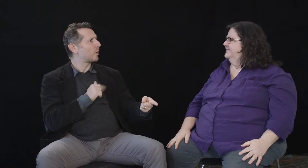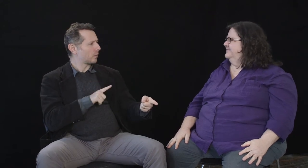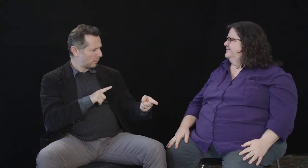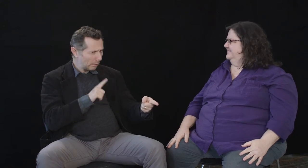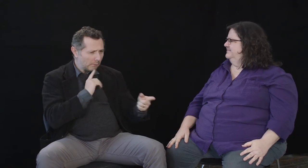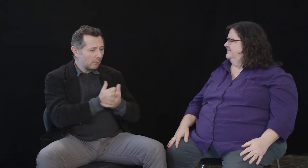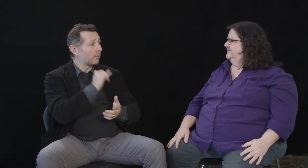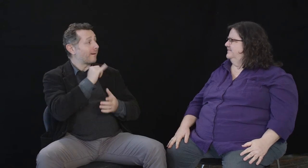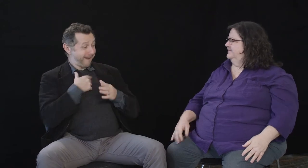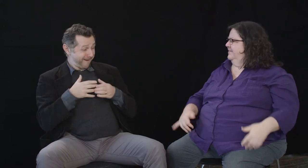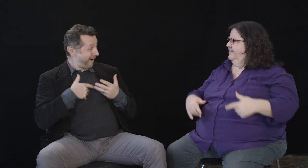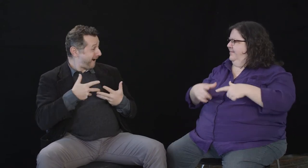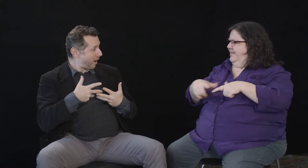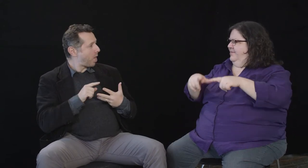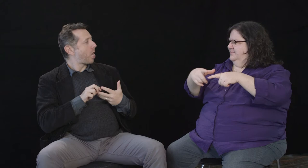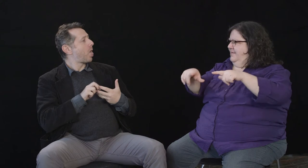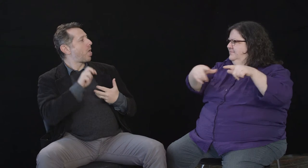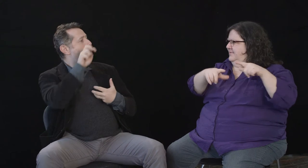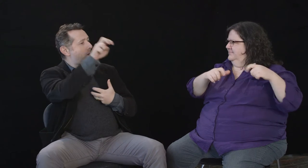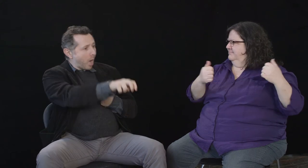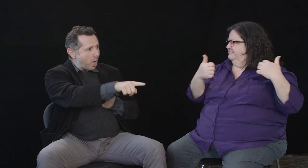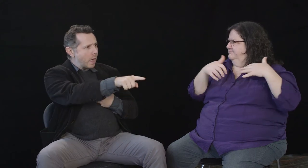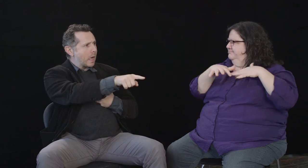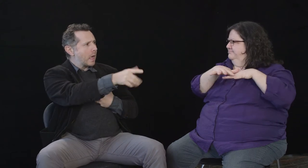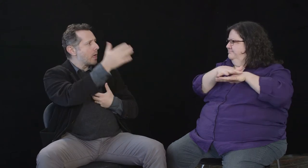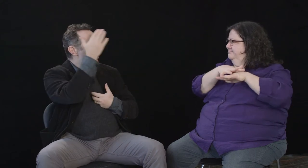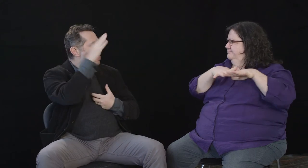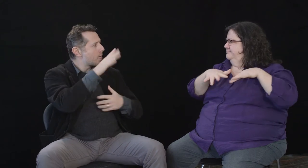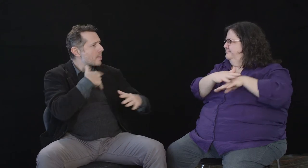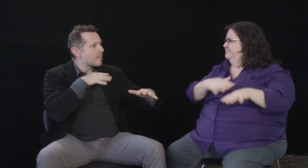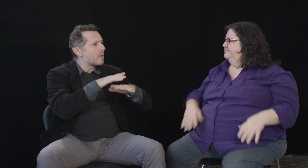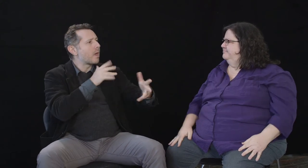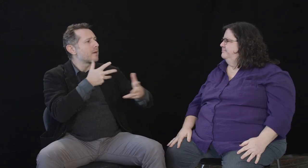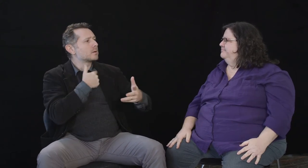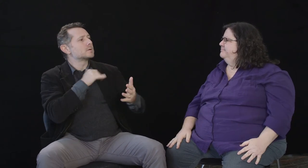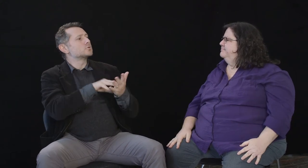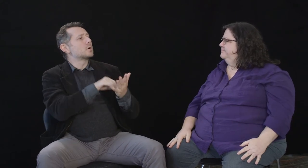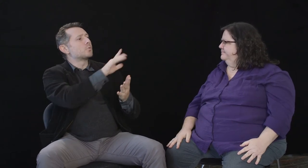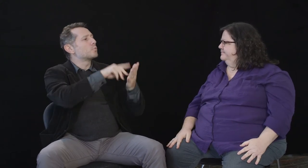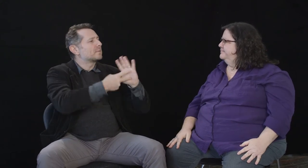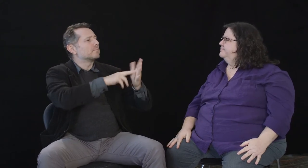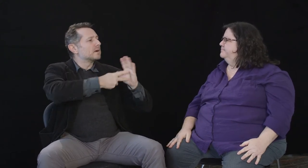Rather than the comfort of homolingualism... A mix of languages are interacting... You're immersed in a pluralingual zone where you have to learn and clarify meaning